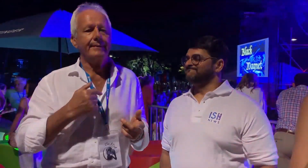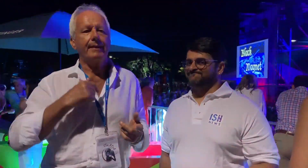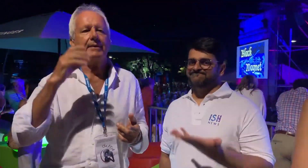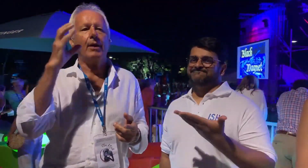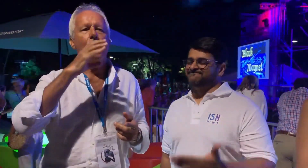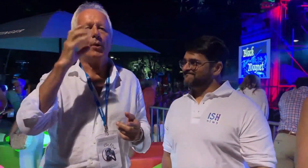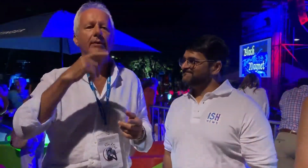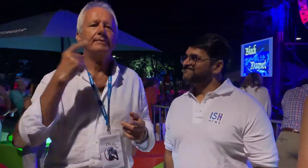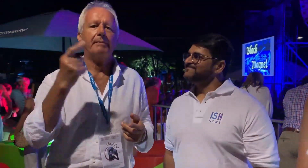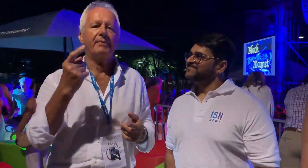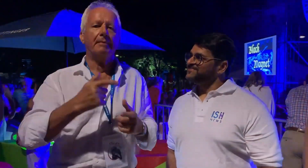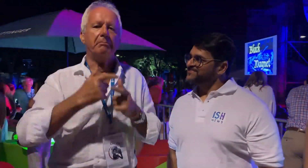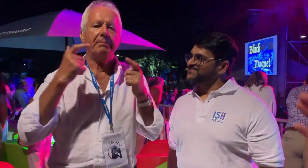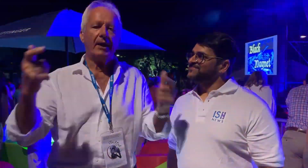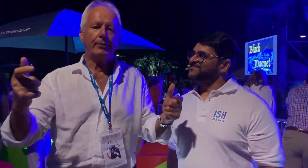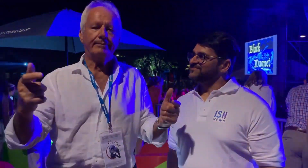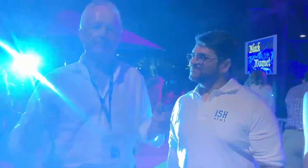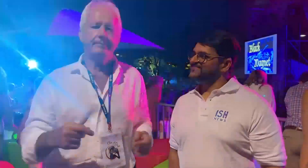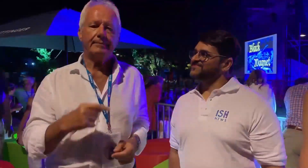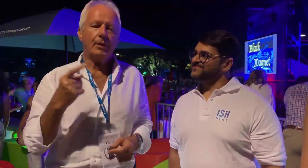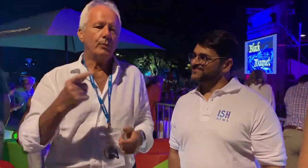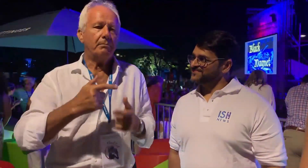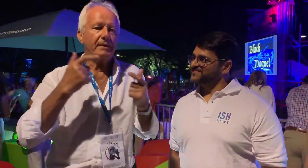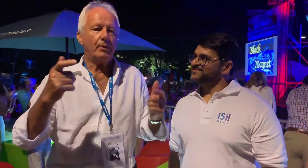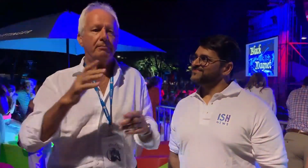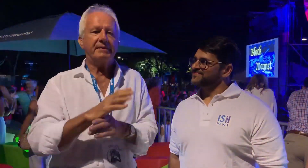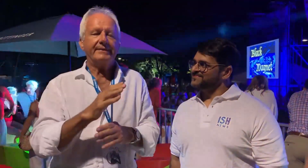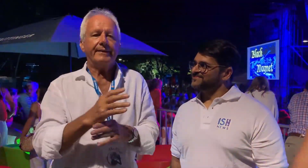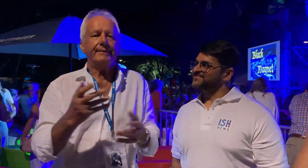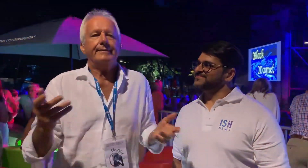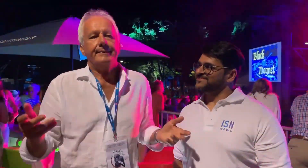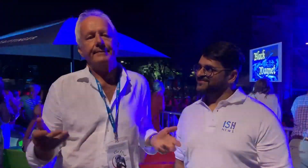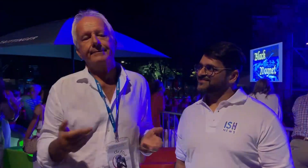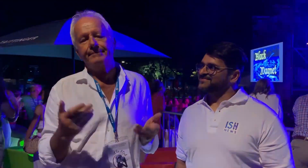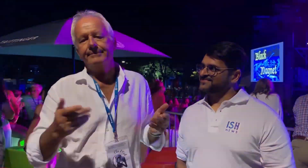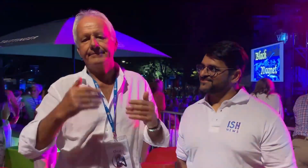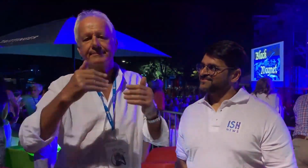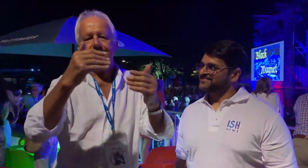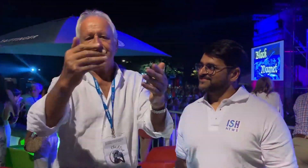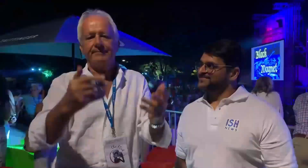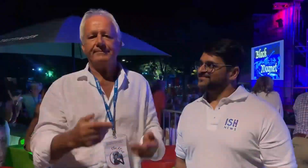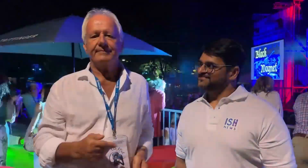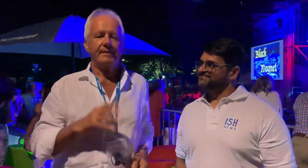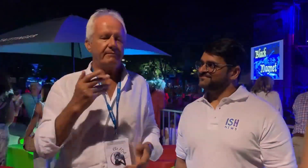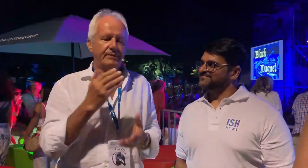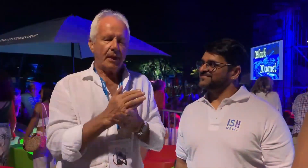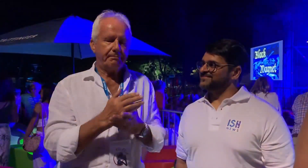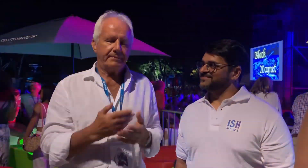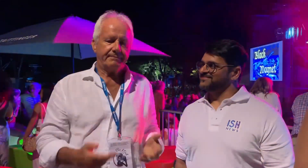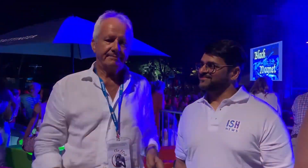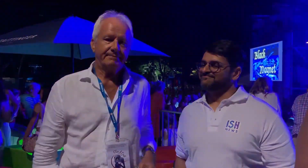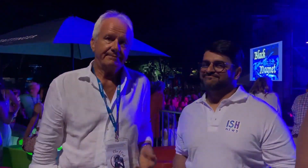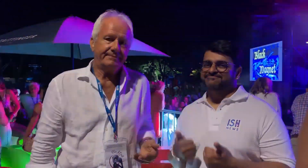I look something big. I am always looking for big business for the future. I never stop.